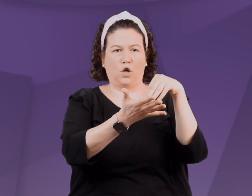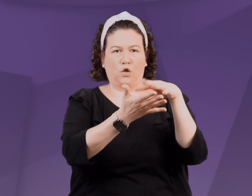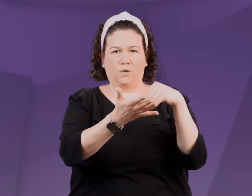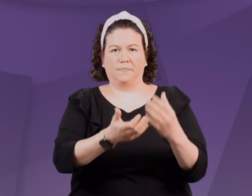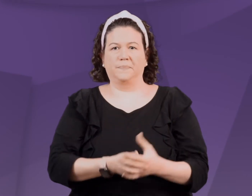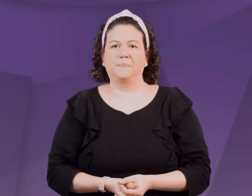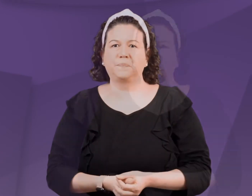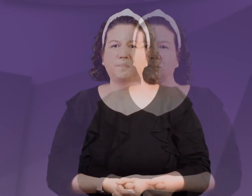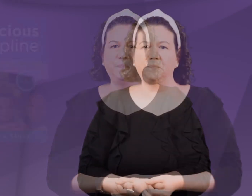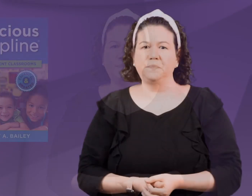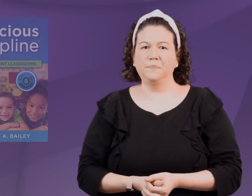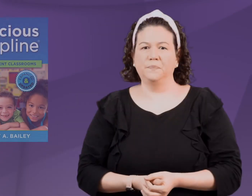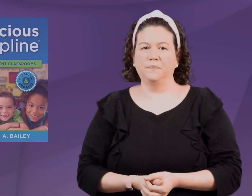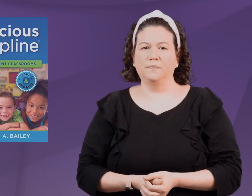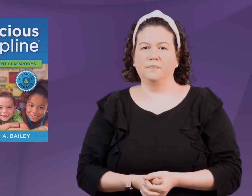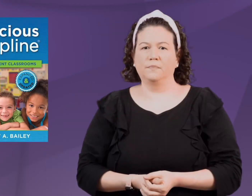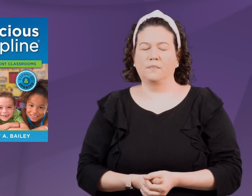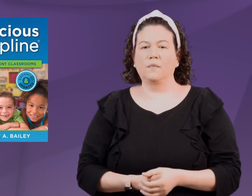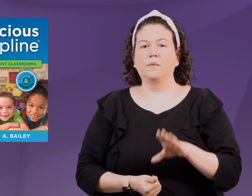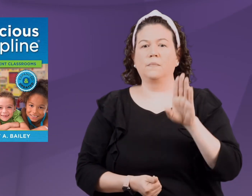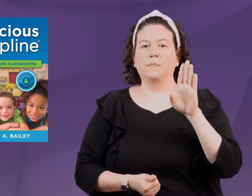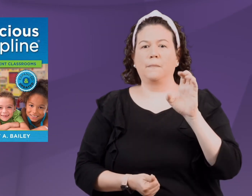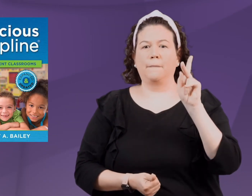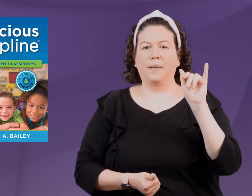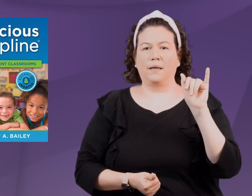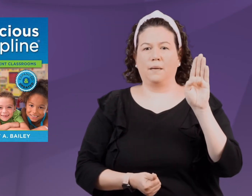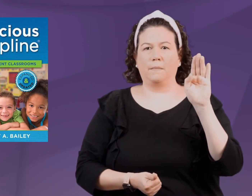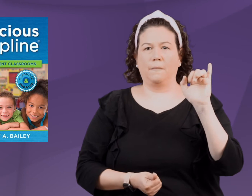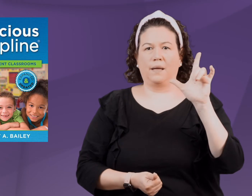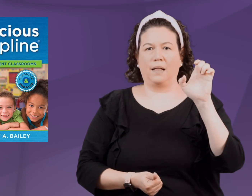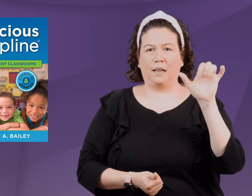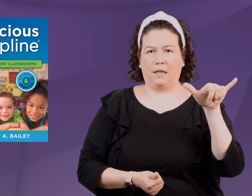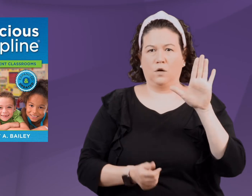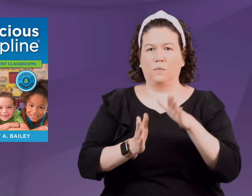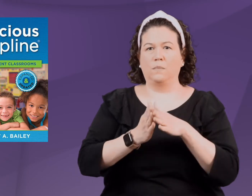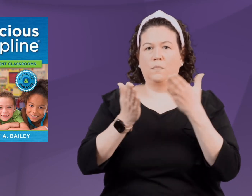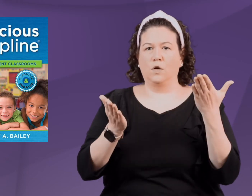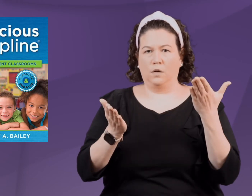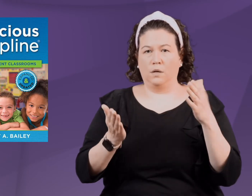and instead shifts our attention to an approach with the goal of helping them to grow and learn.